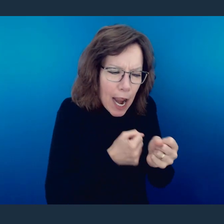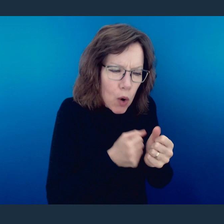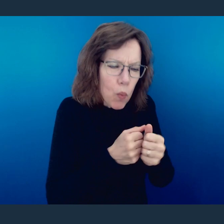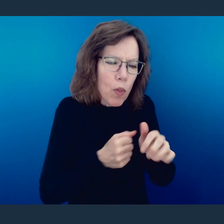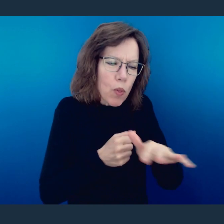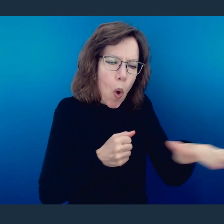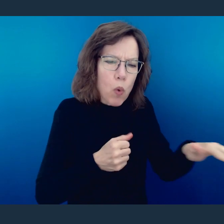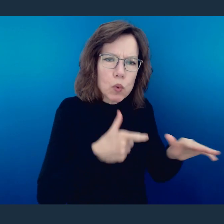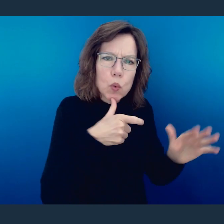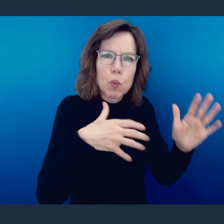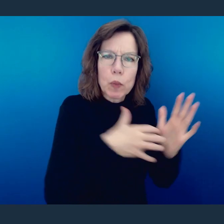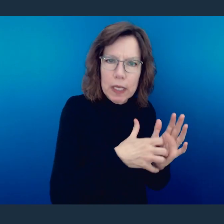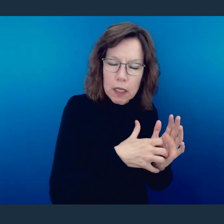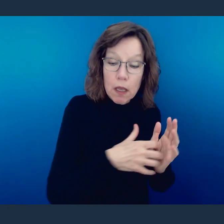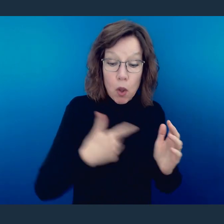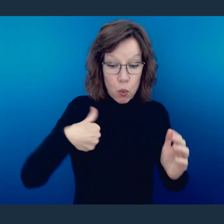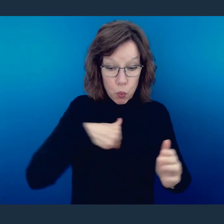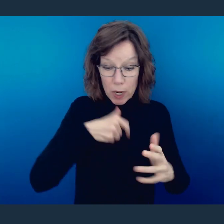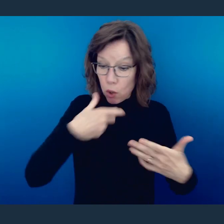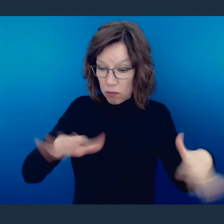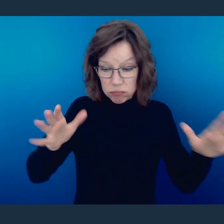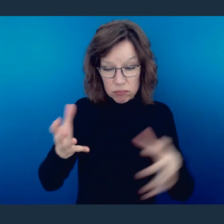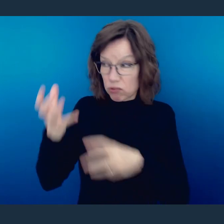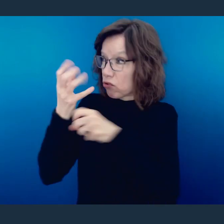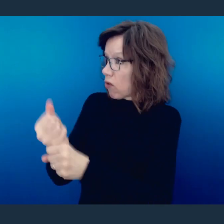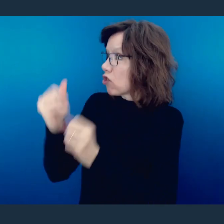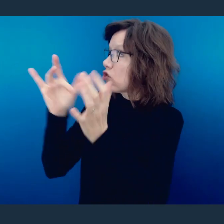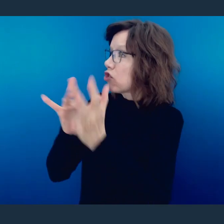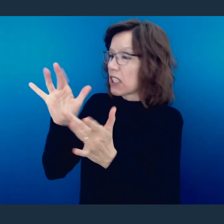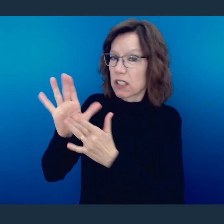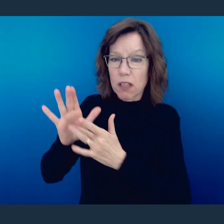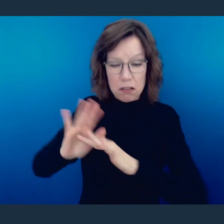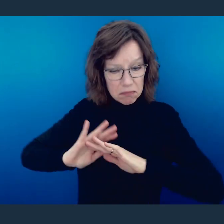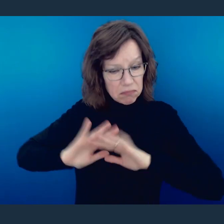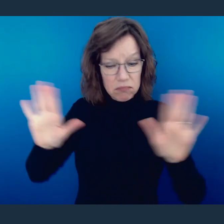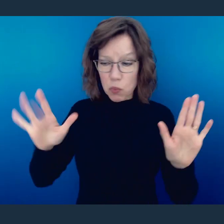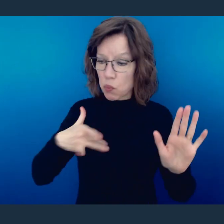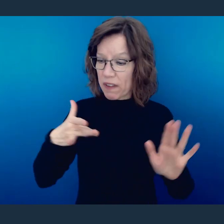of the weak. Those of us who have put our complete trust in Jesus, and therefore are